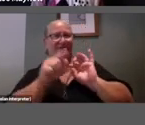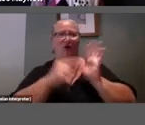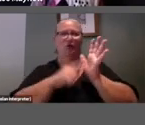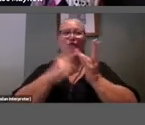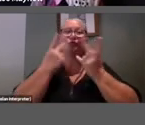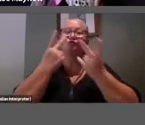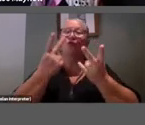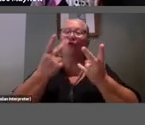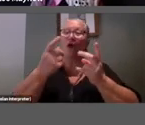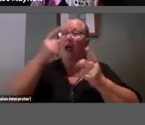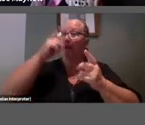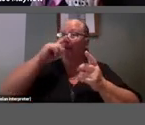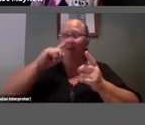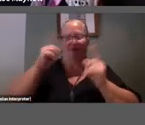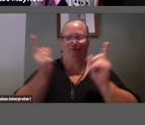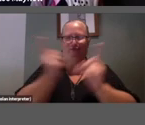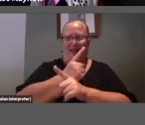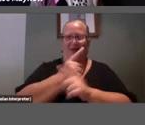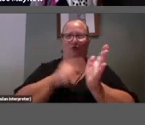So looking at that bottom photograph we see